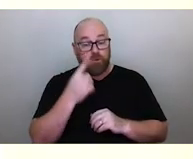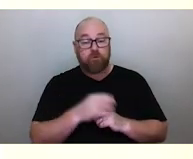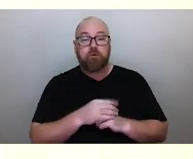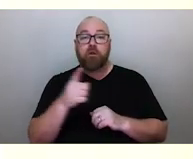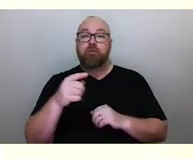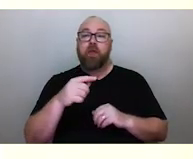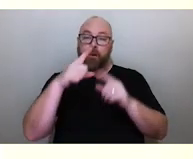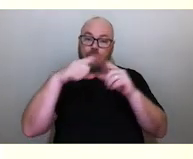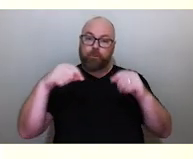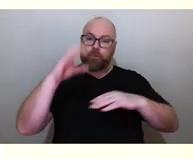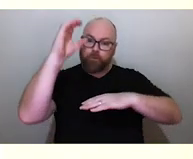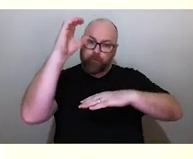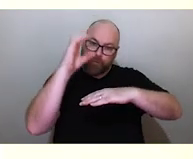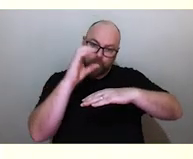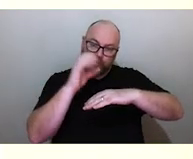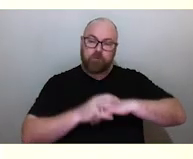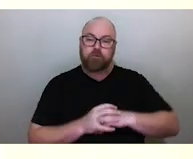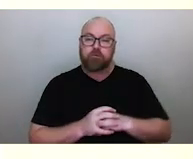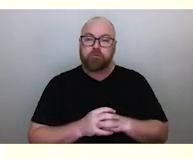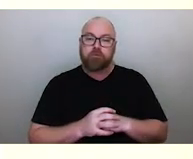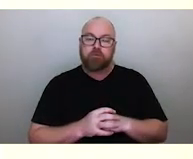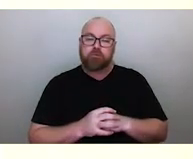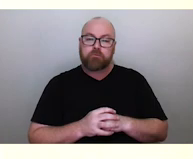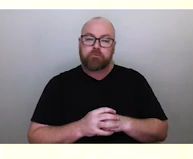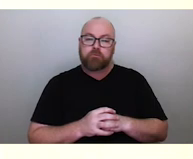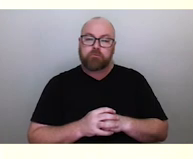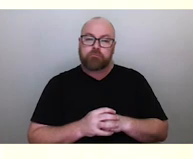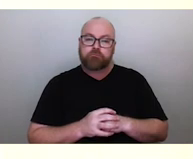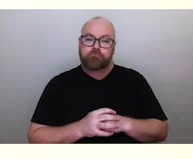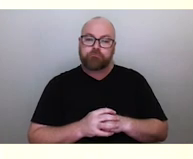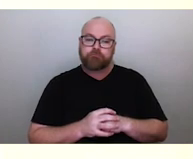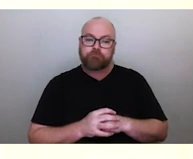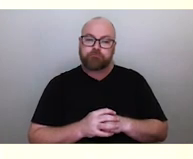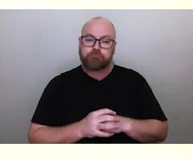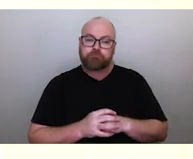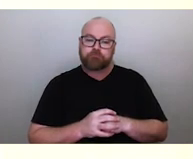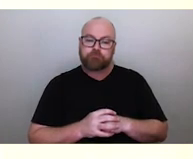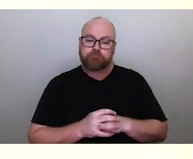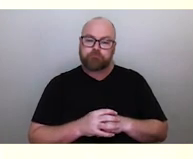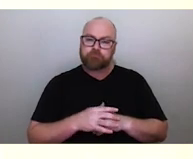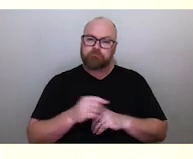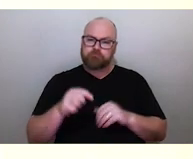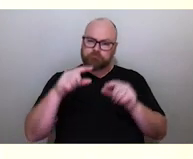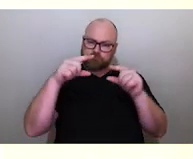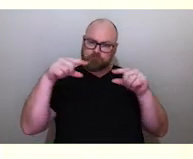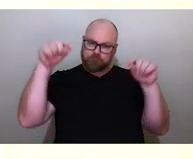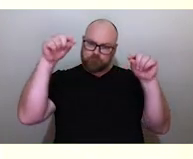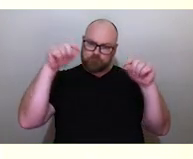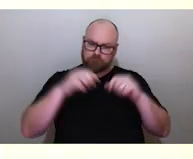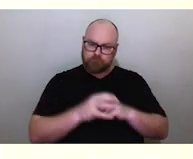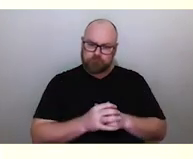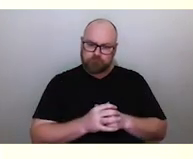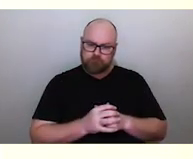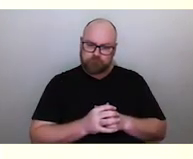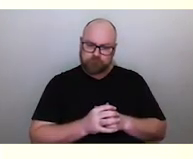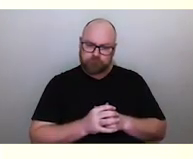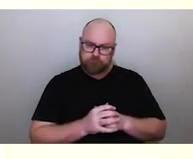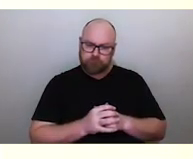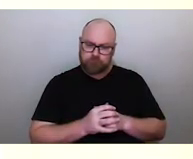just after a set for example, in the evening, that those horns of the moon can sometimes look a bit different